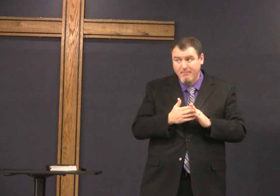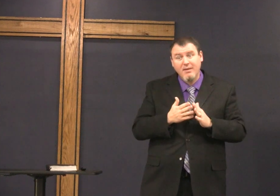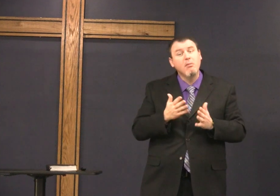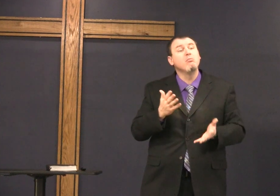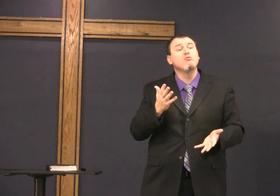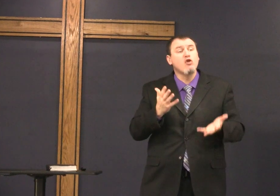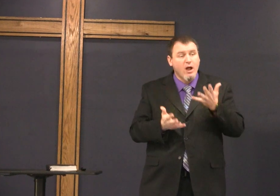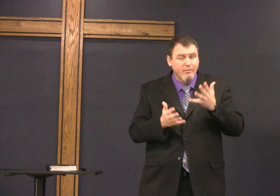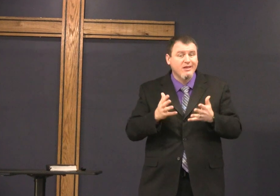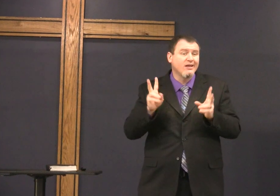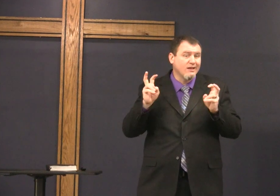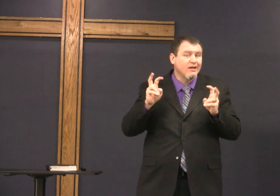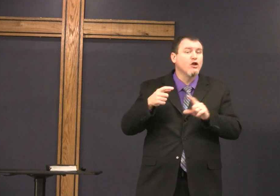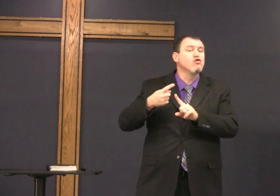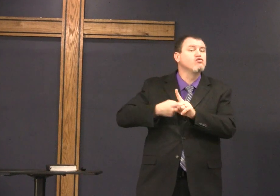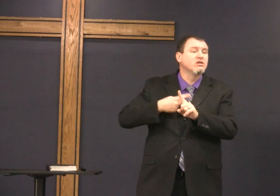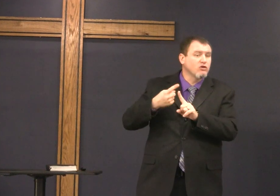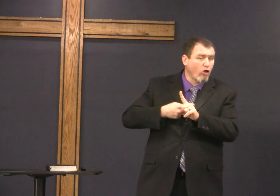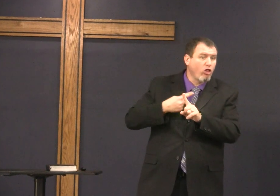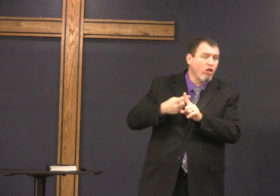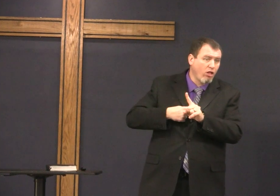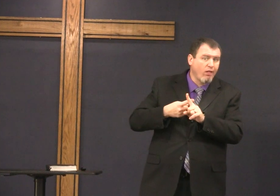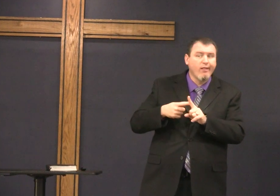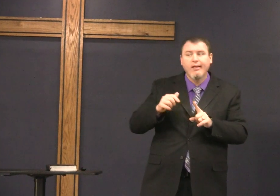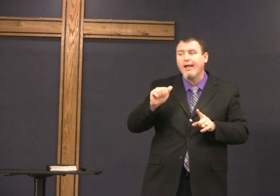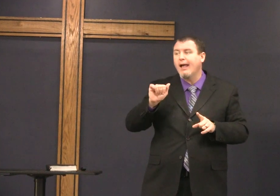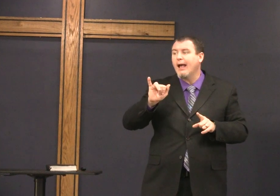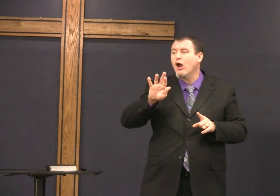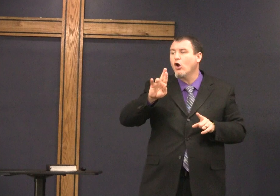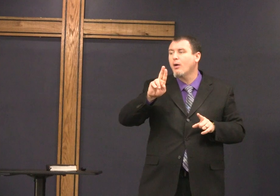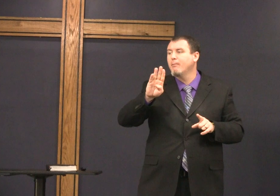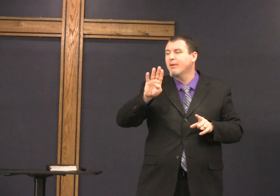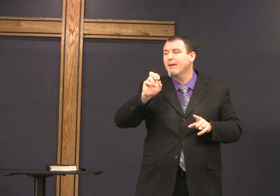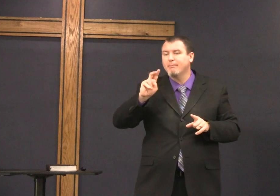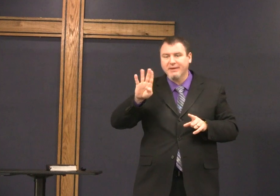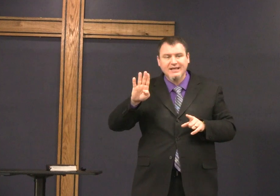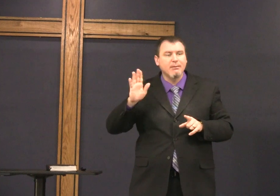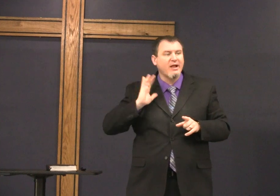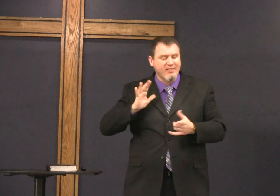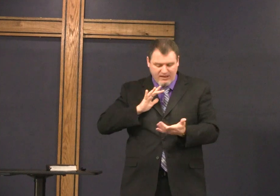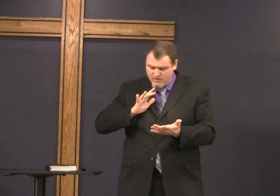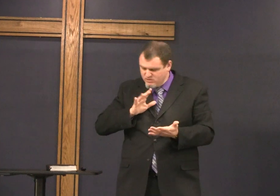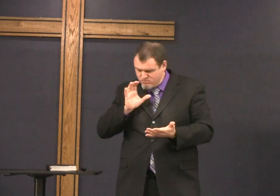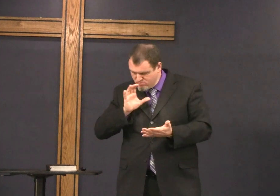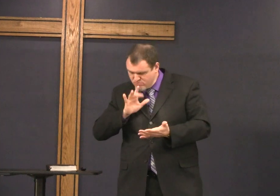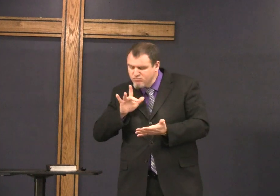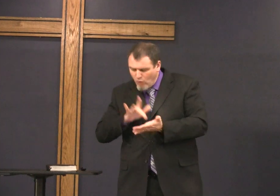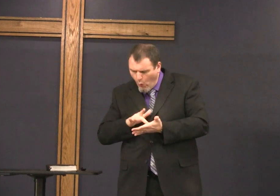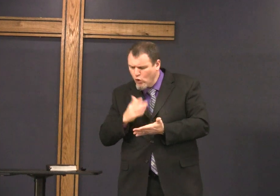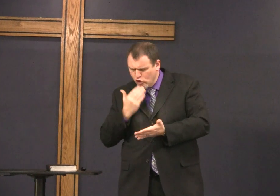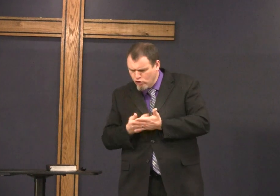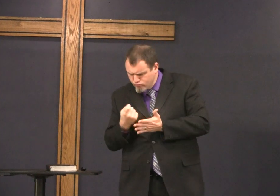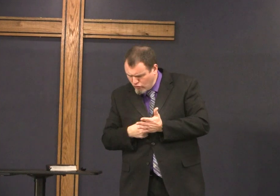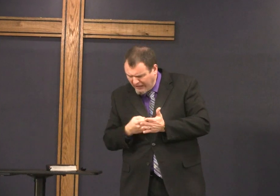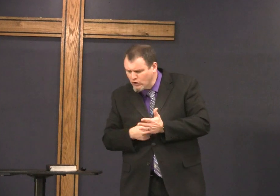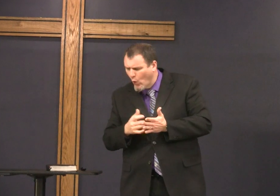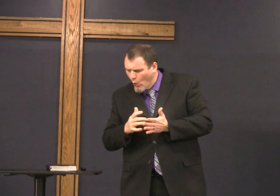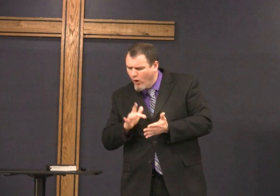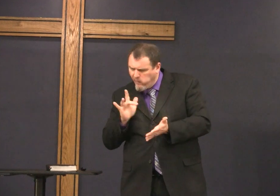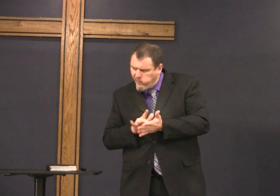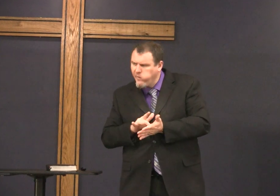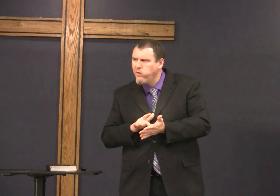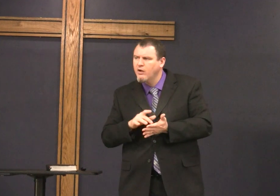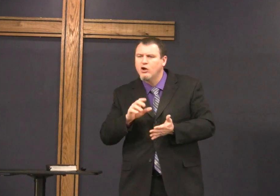they stayed in Bethlehem probably at an Airbnb or something like that uh anyway